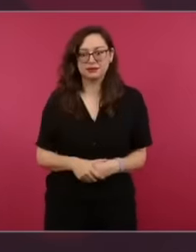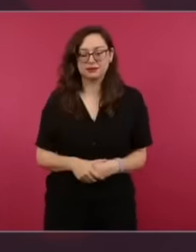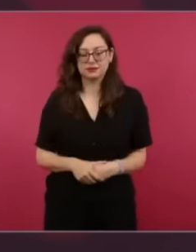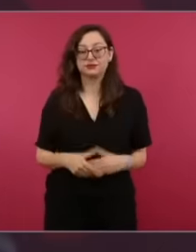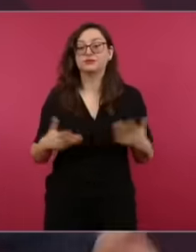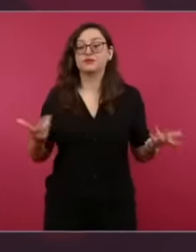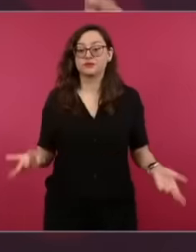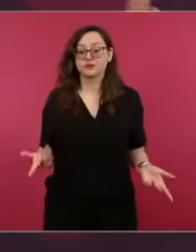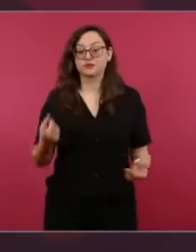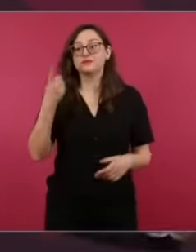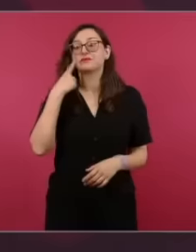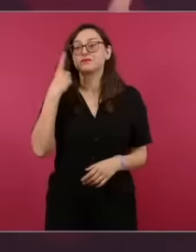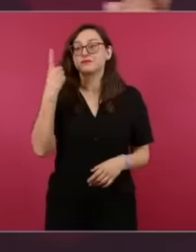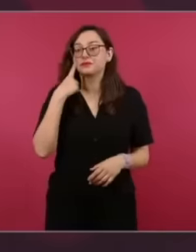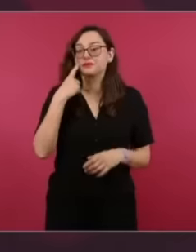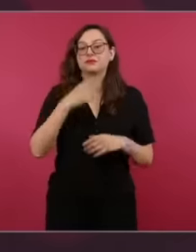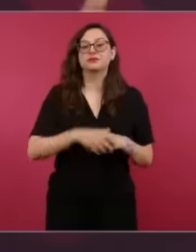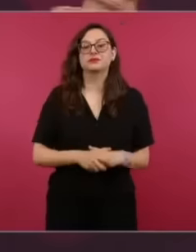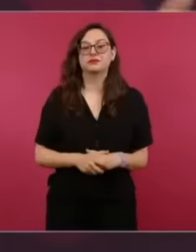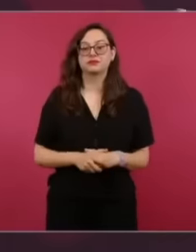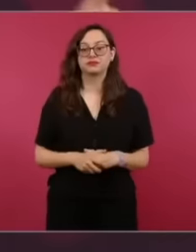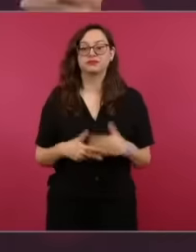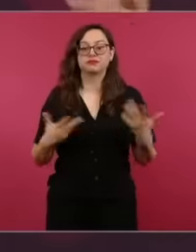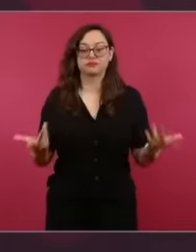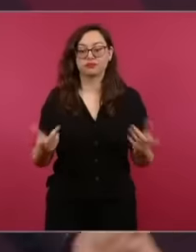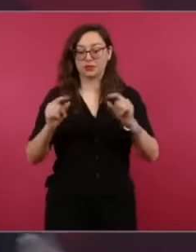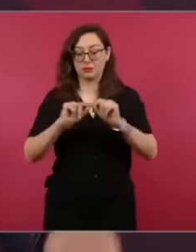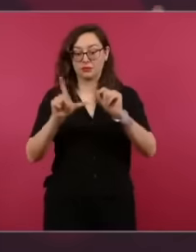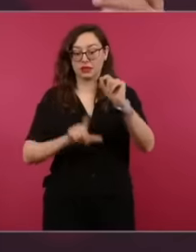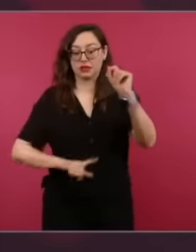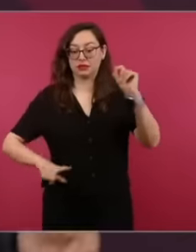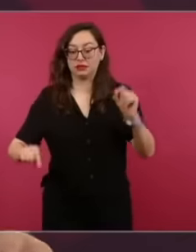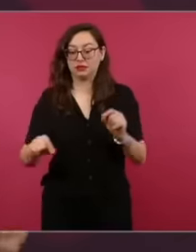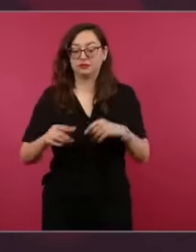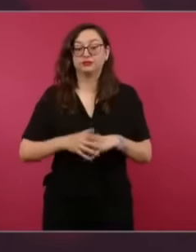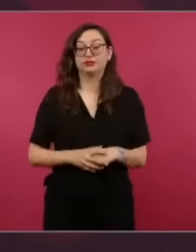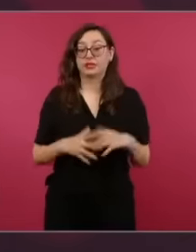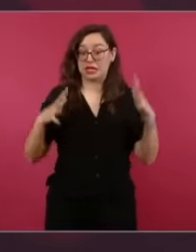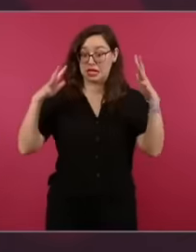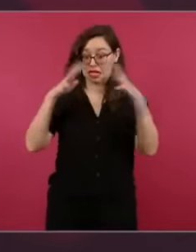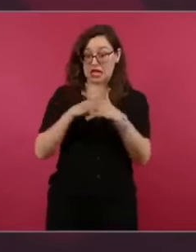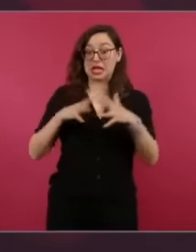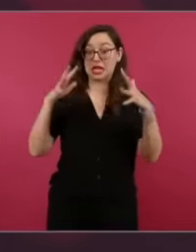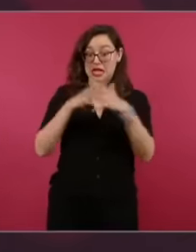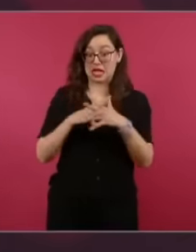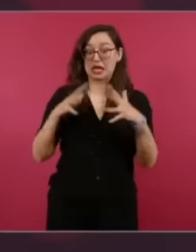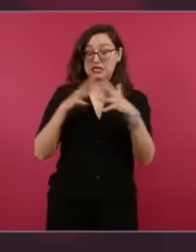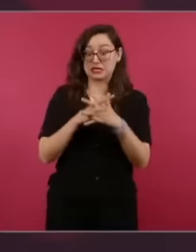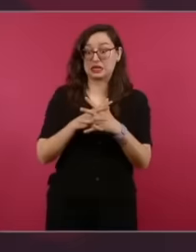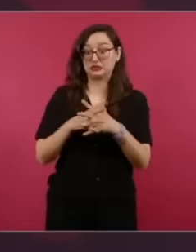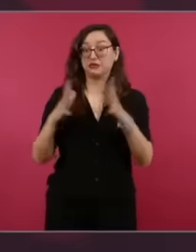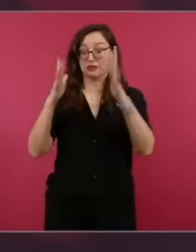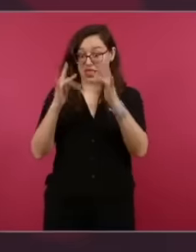After it was the military who, together with the people, confronted the French